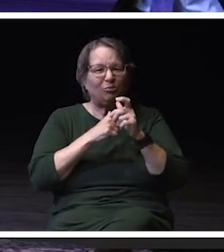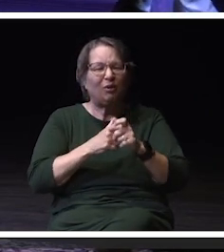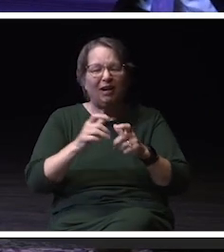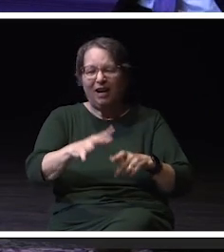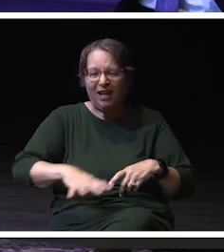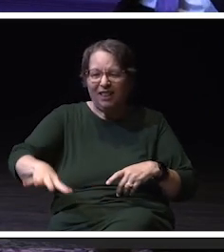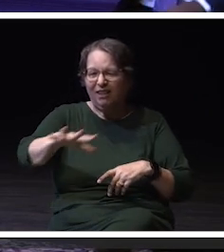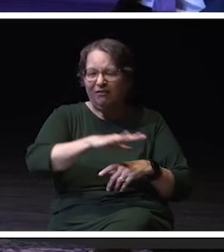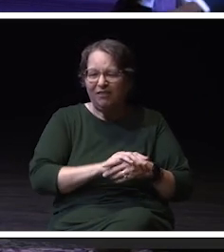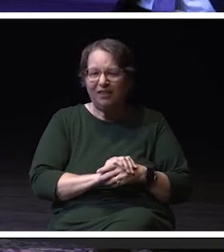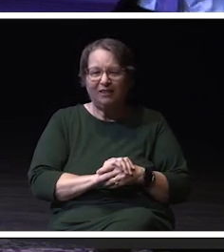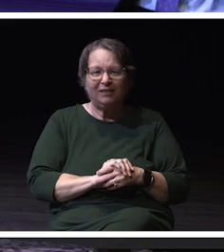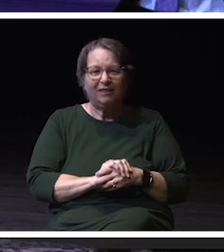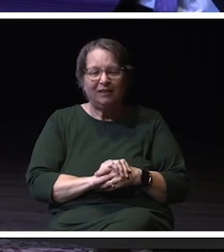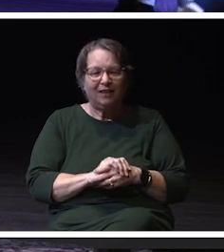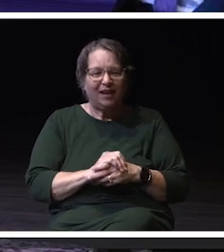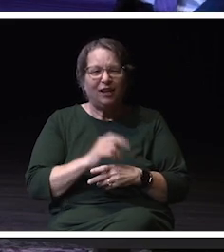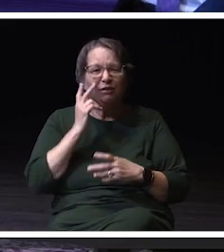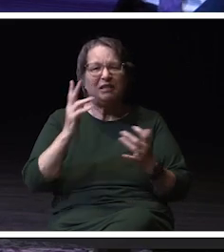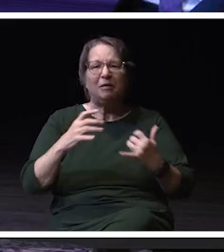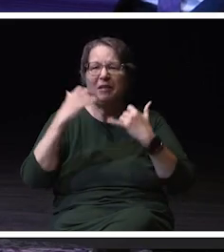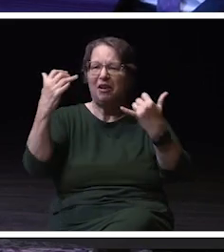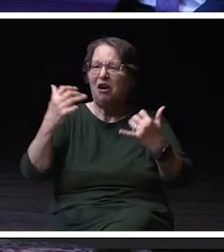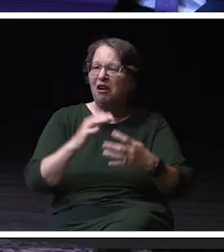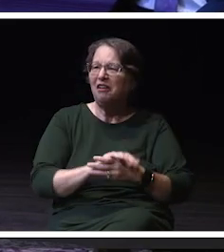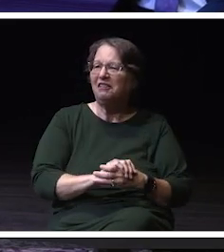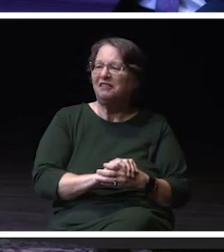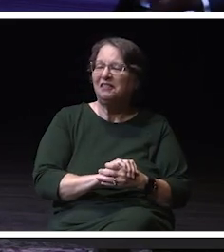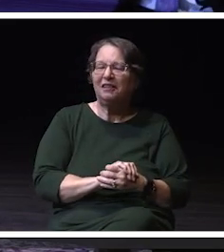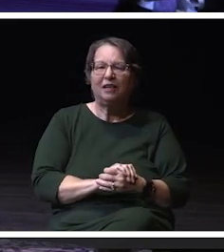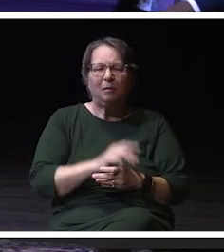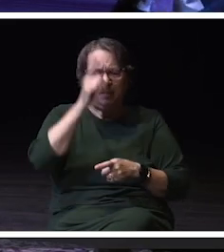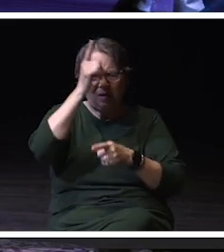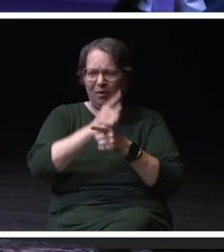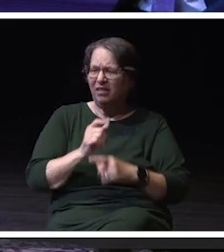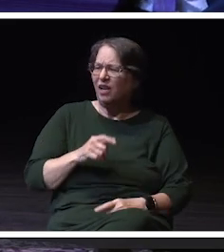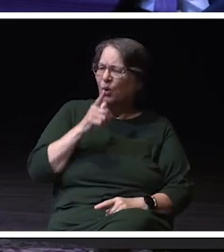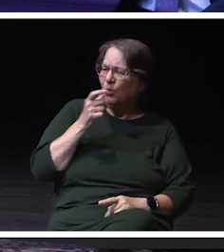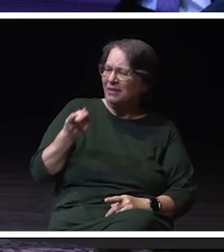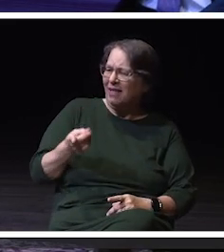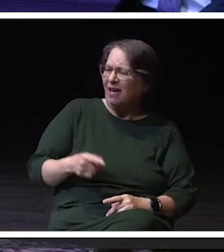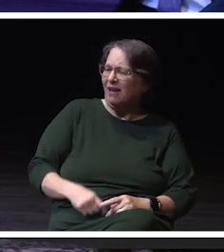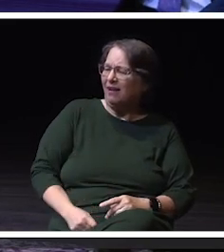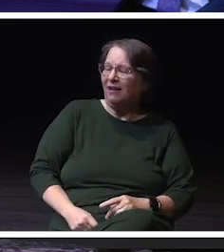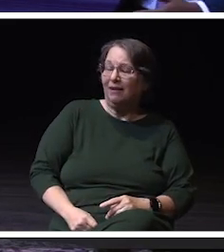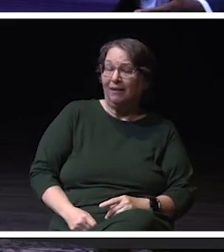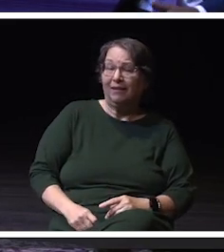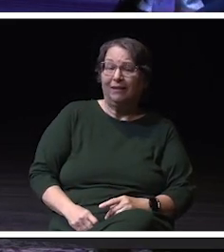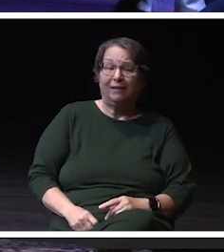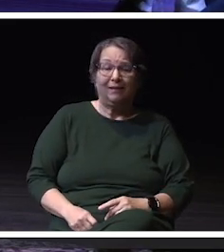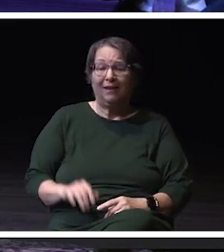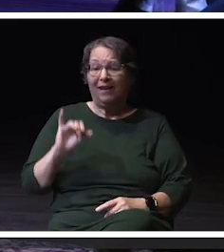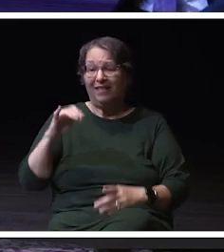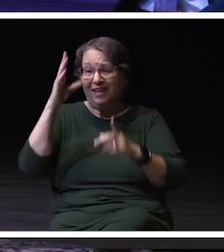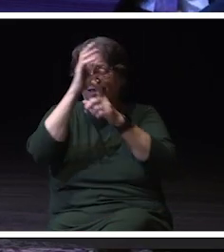he's seen me in the audience, and he waved at me. My little brother was like, who's that? I'm like, That's the Chancellor.